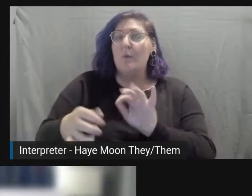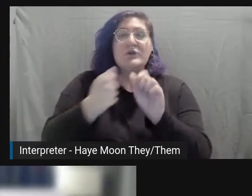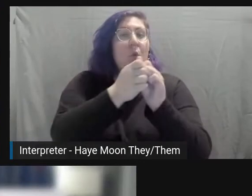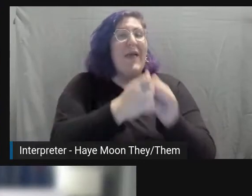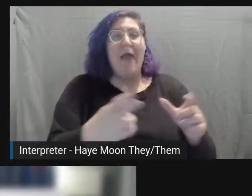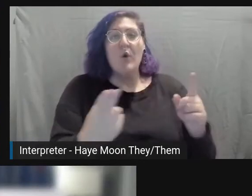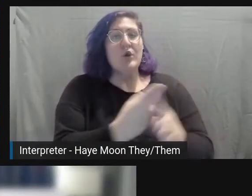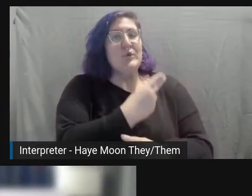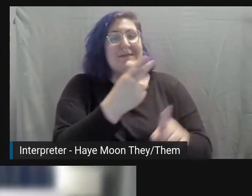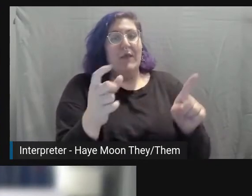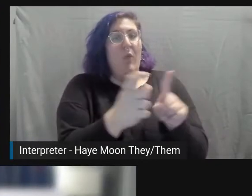Okay.